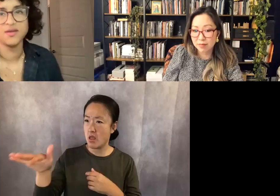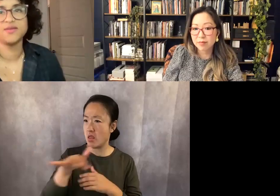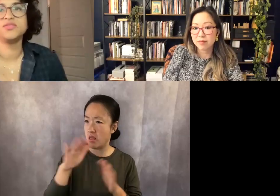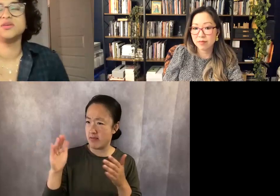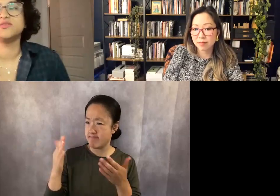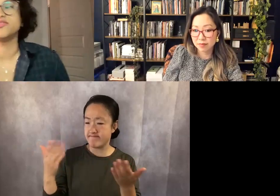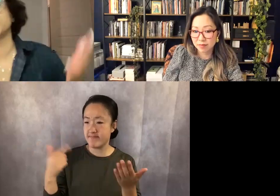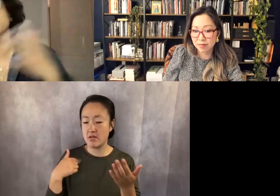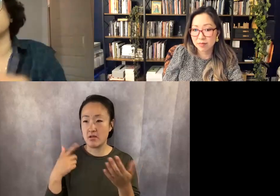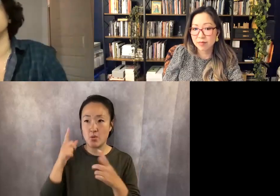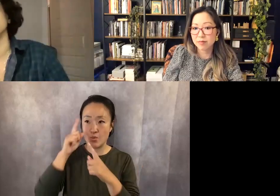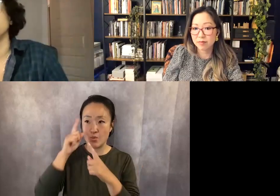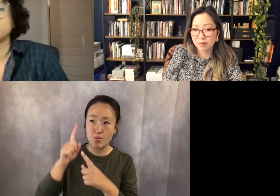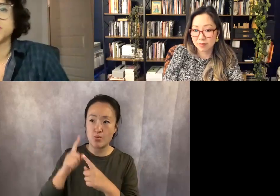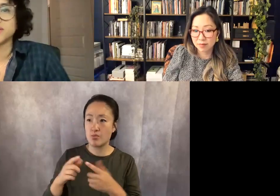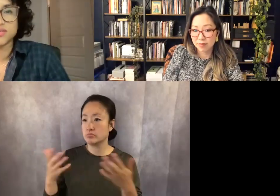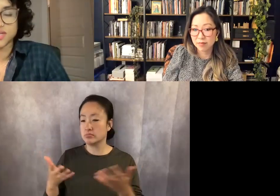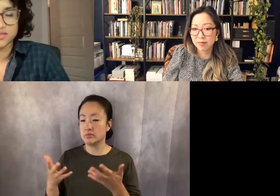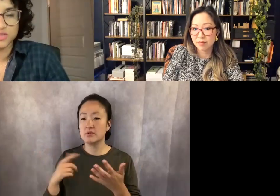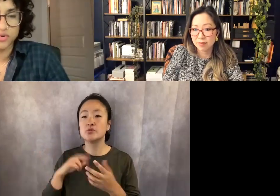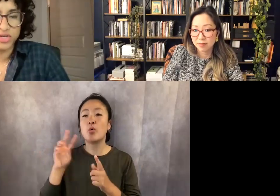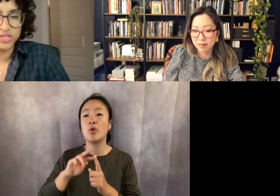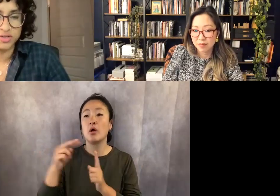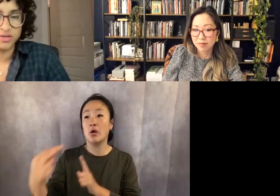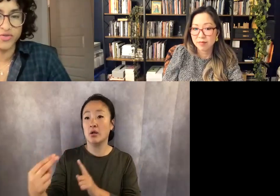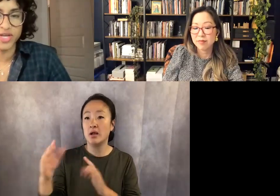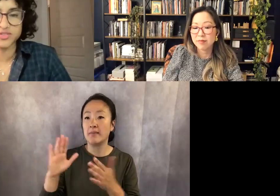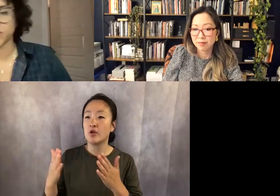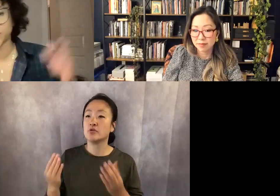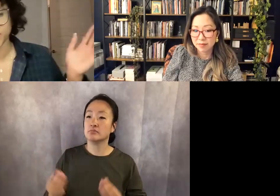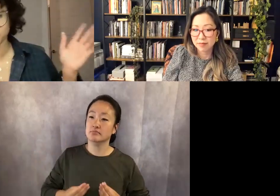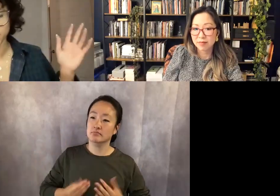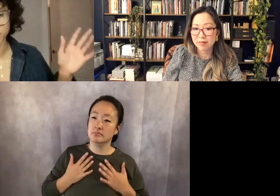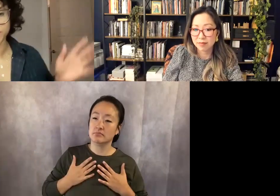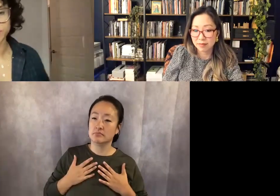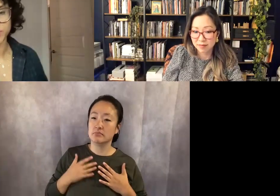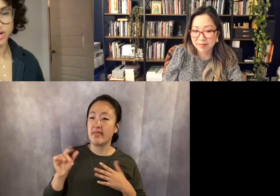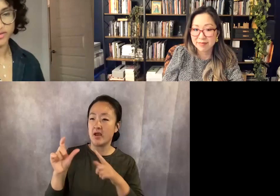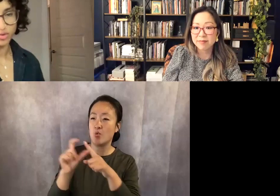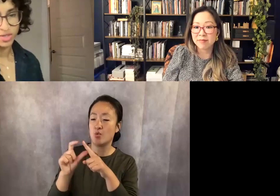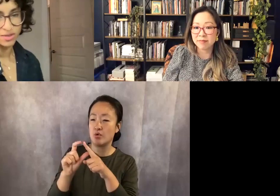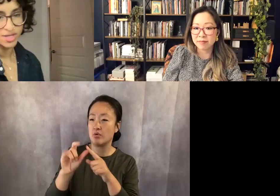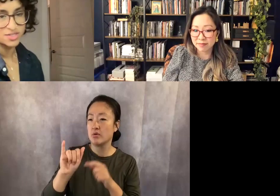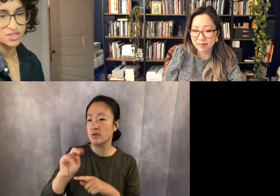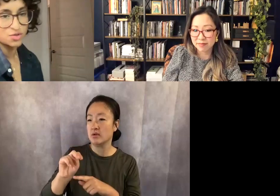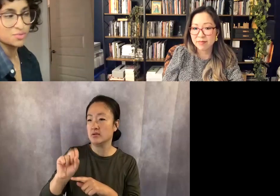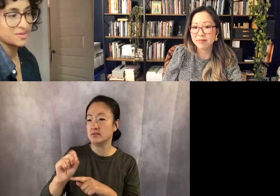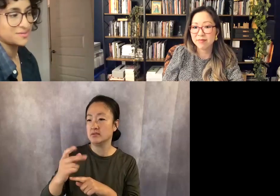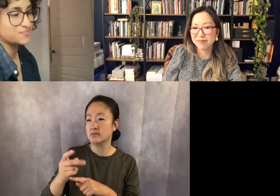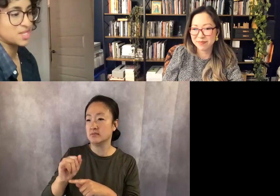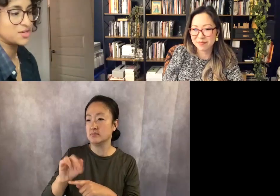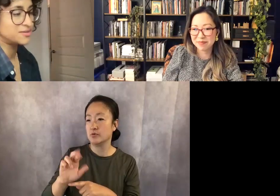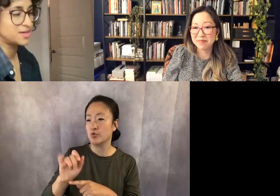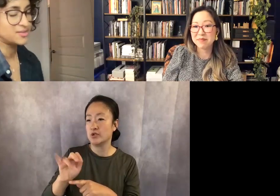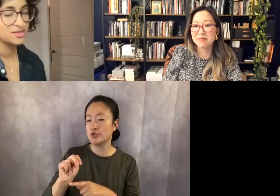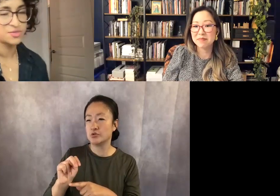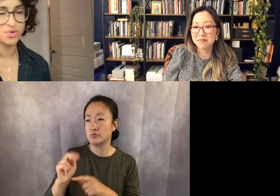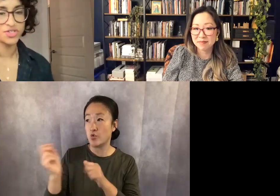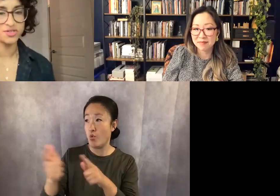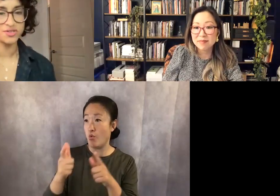I think that the flip side of comparative is like inspiration, though that's a word that you know not everybody likes to use, but I don't know. I think, in inspiration